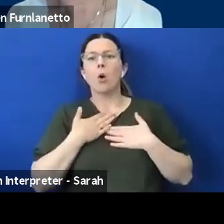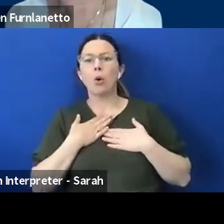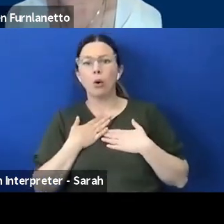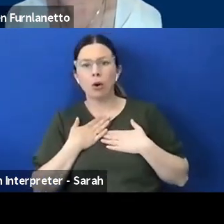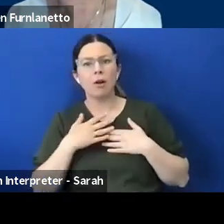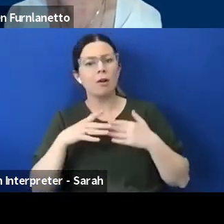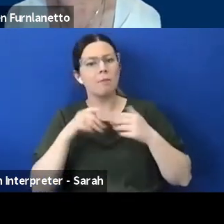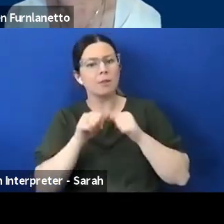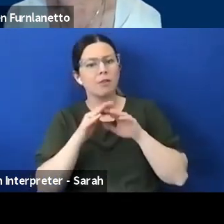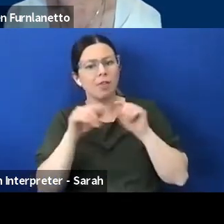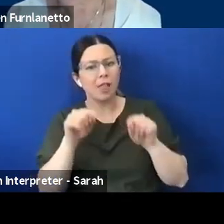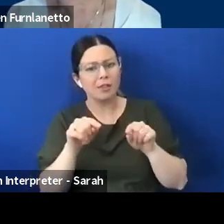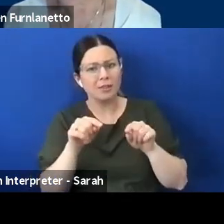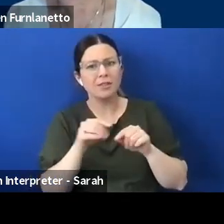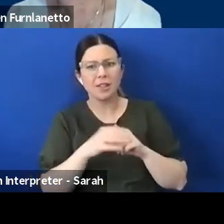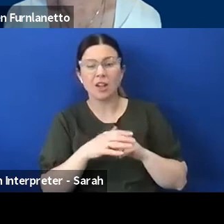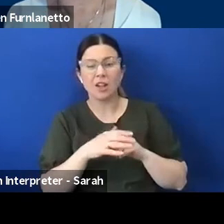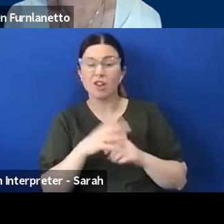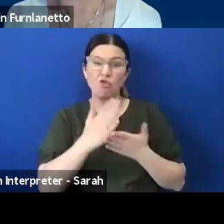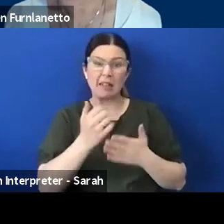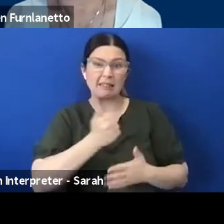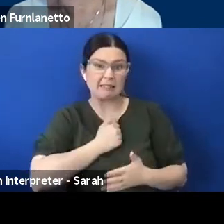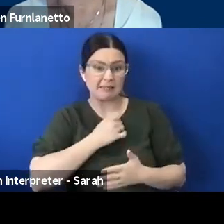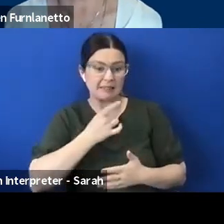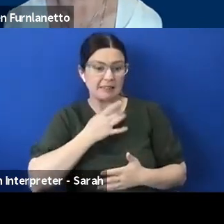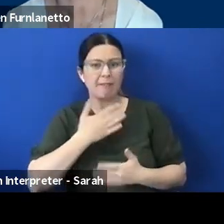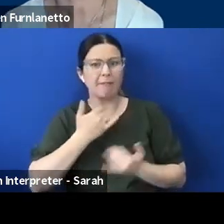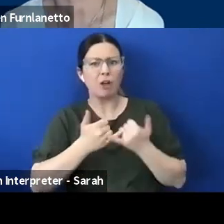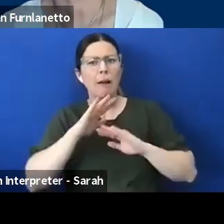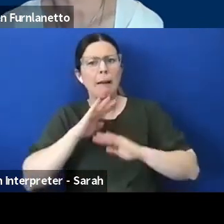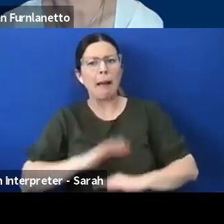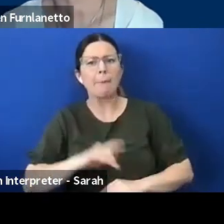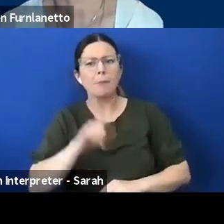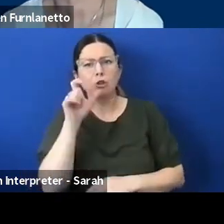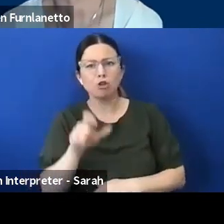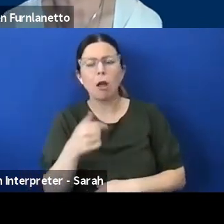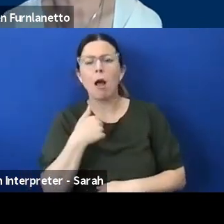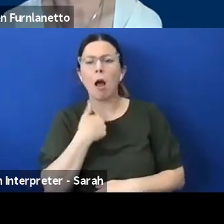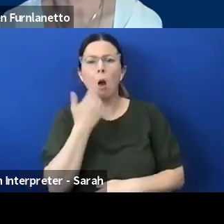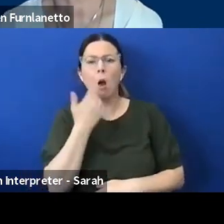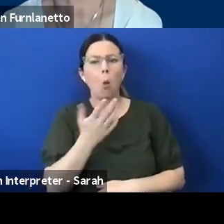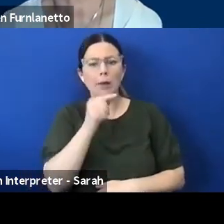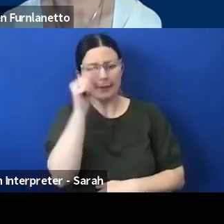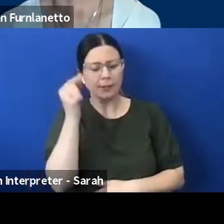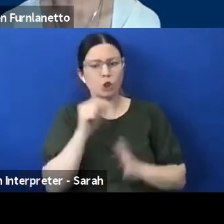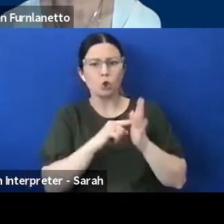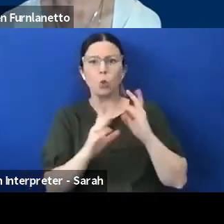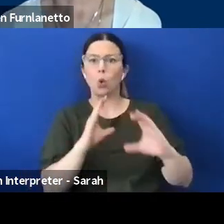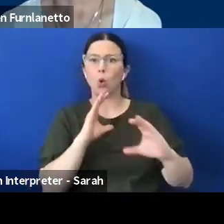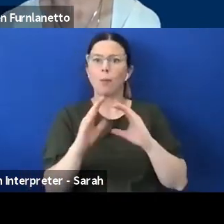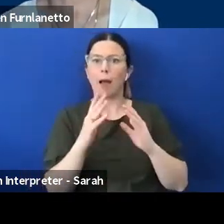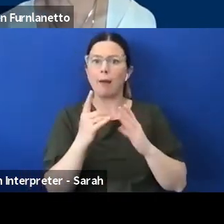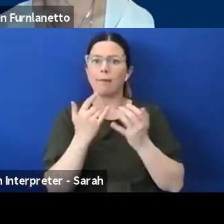fairly calm guy and you know try to communicate as clearly as I can but when a lot of people that are